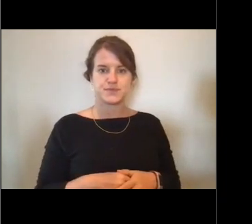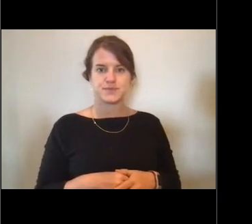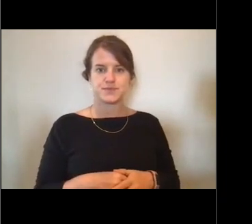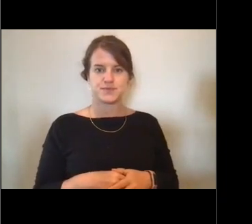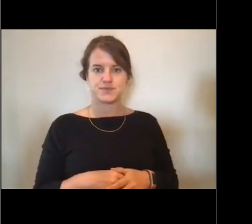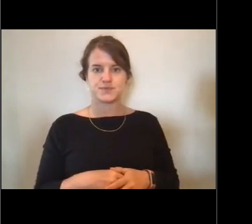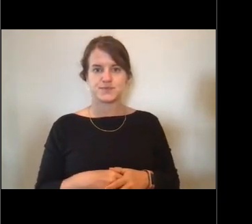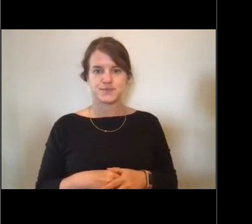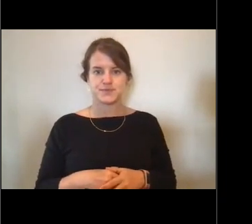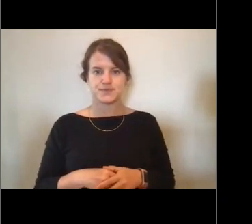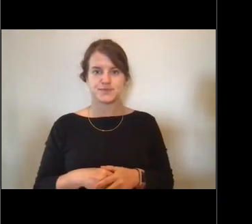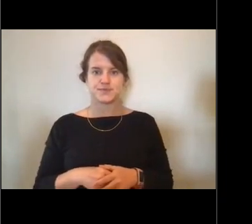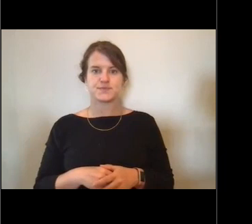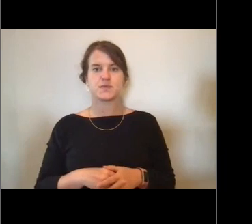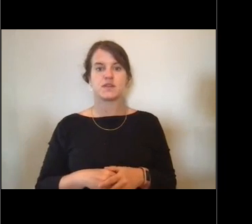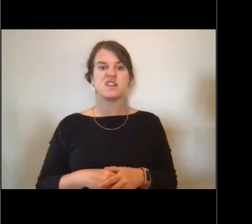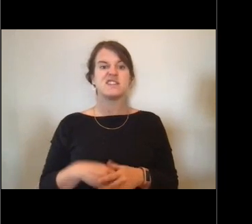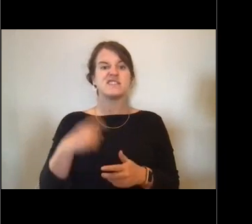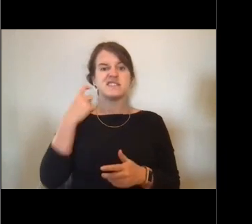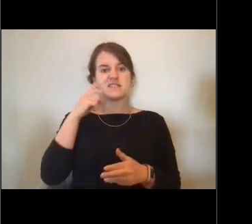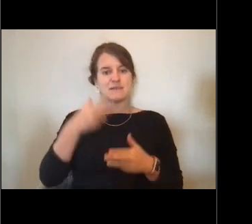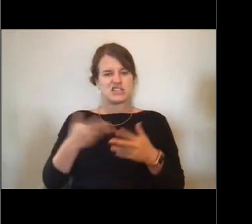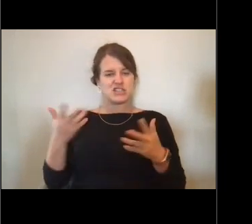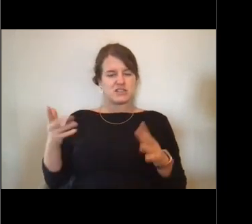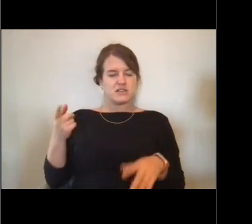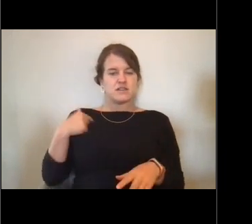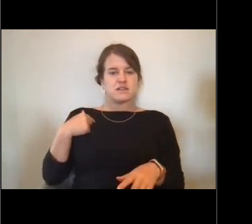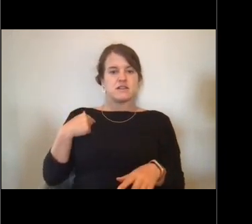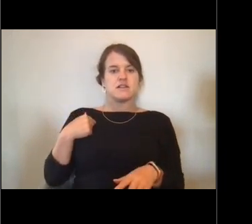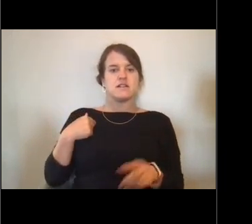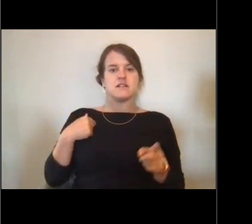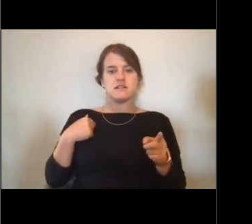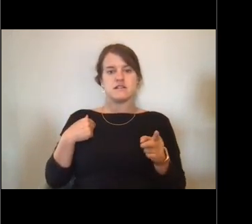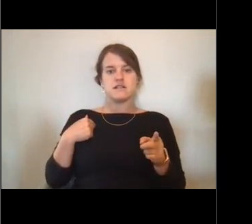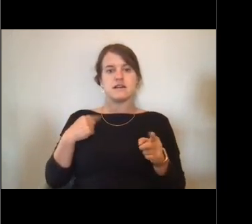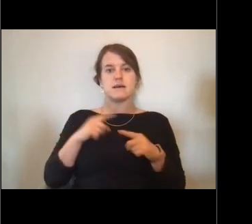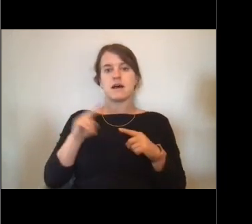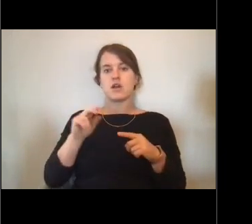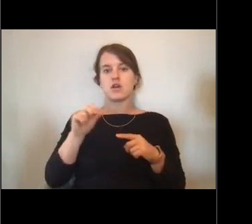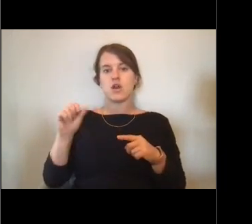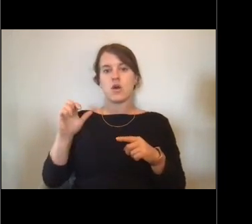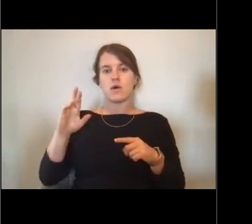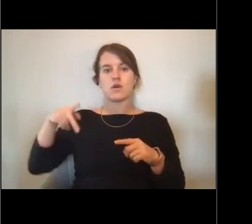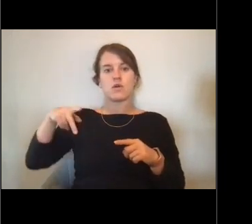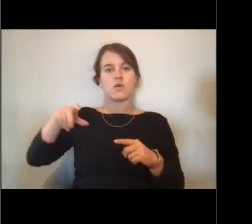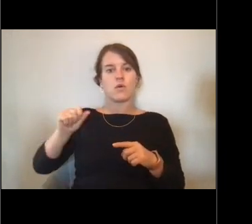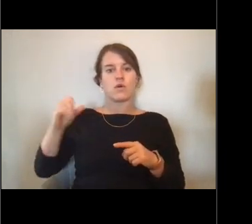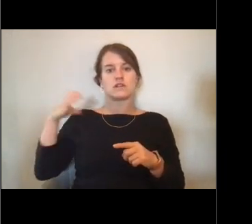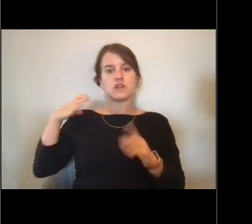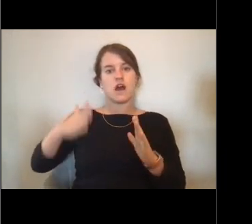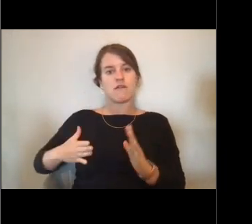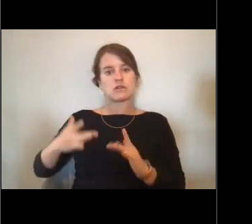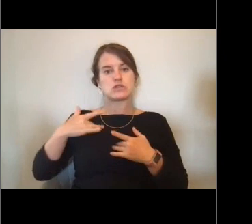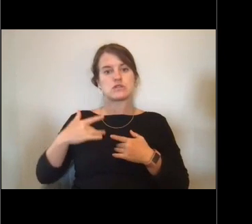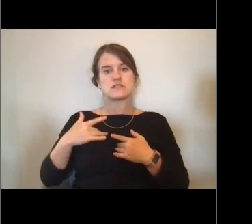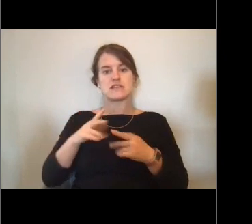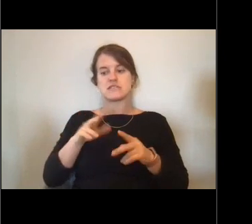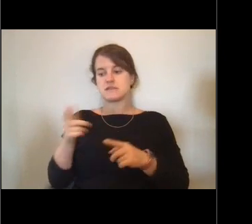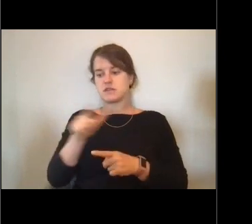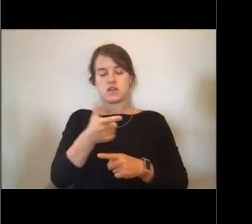And then as I mentioned, NOAA Corps officers rotate between sea assignments and land assignments.